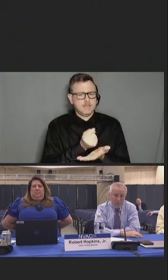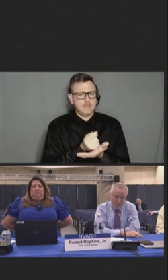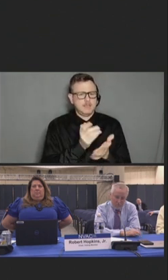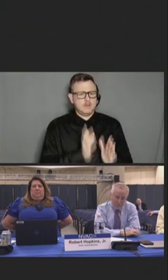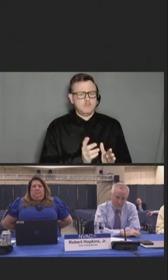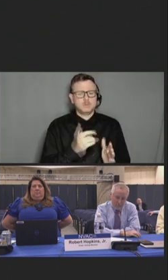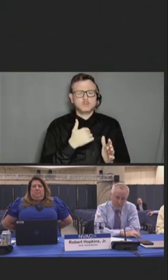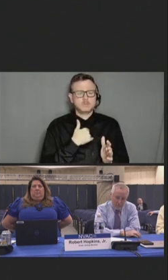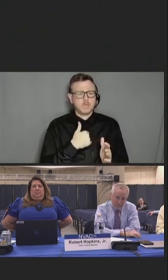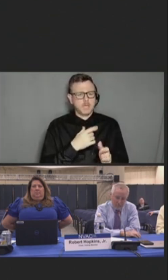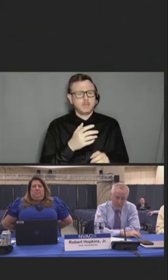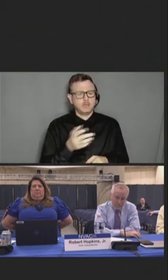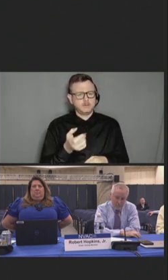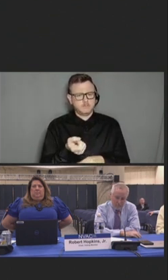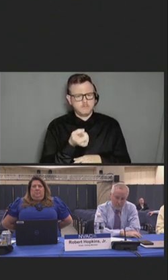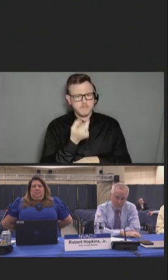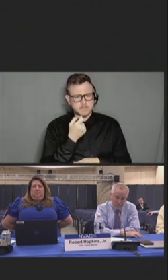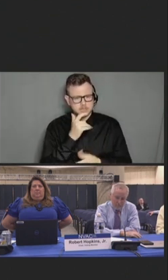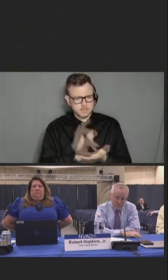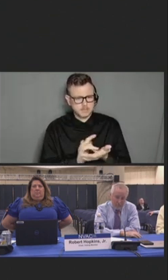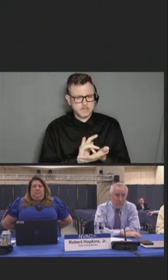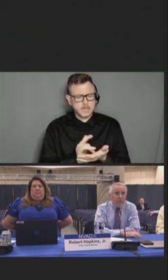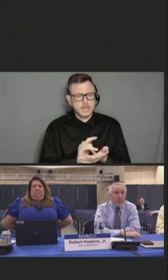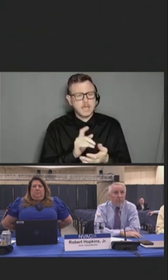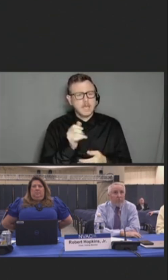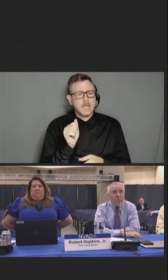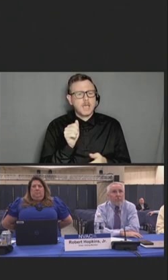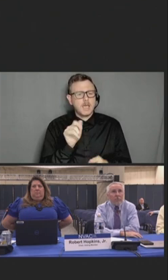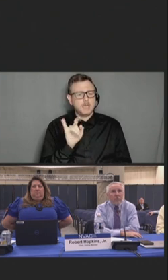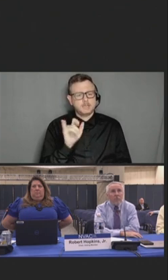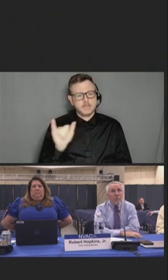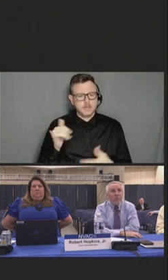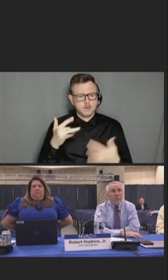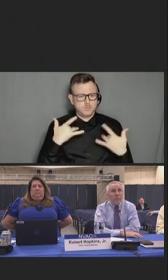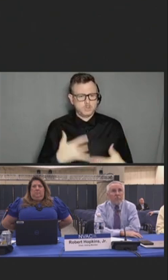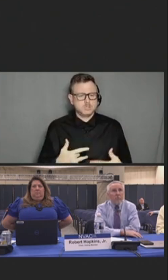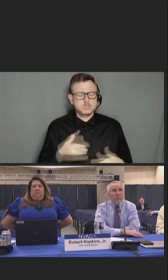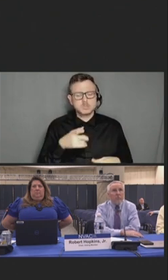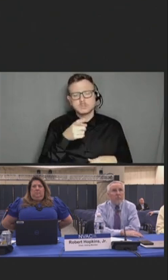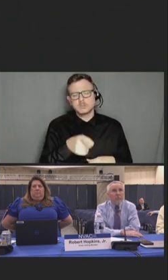Our system considers this a red flag instead of a positive signal that I'm taking care